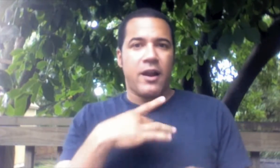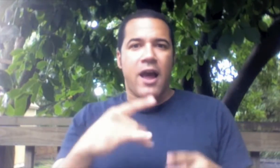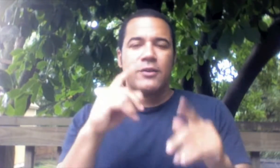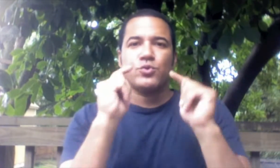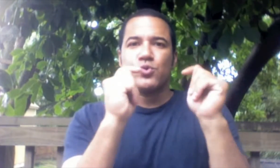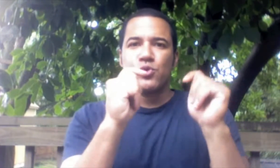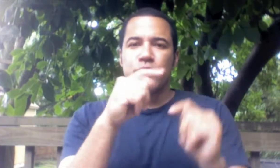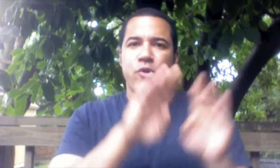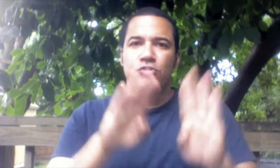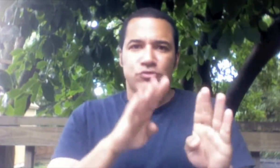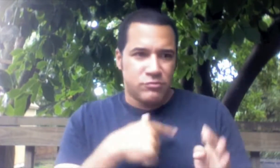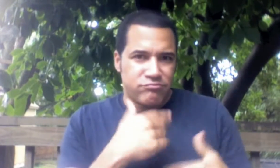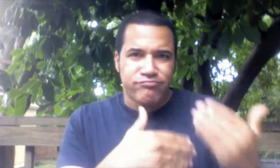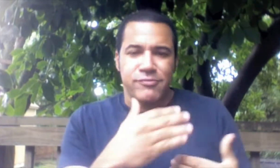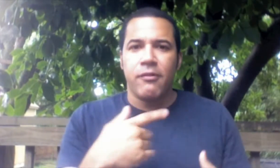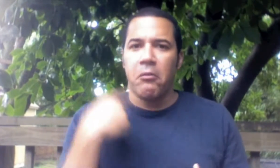and plus I enjoyed tutoring biology.